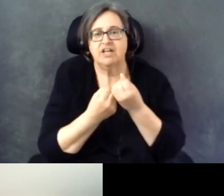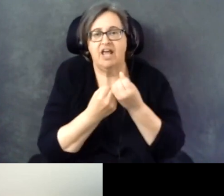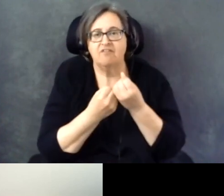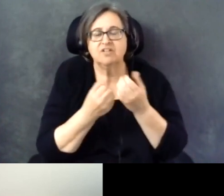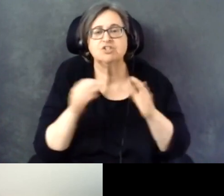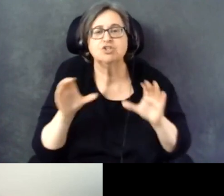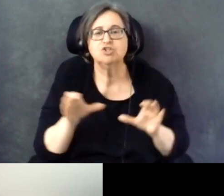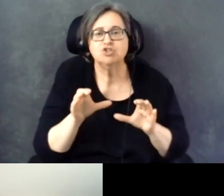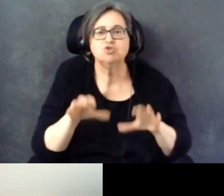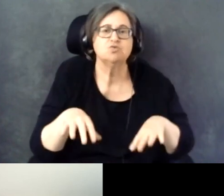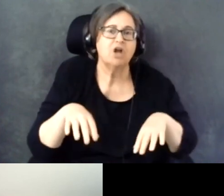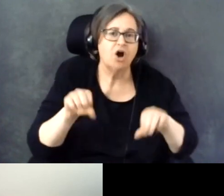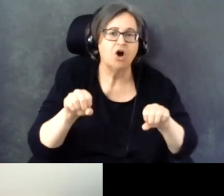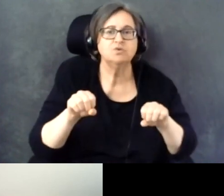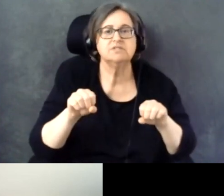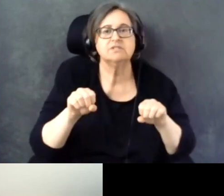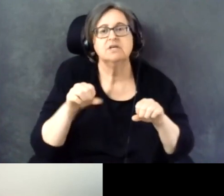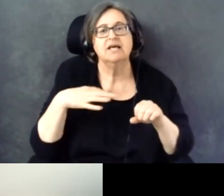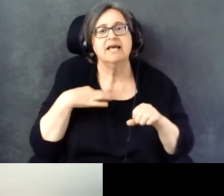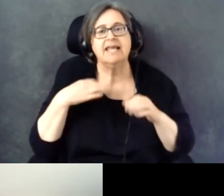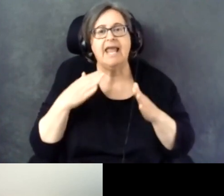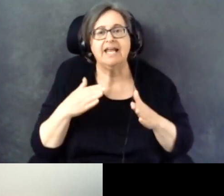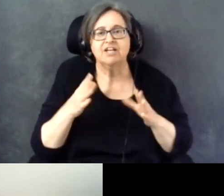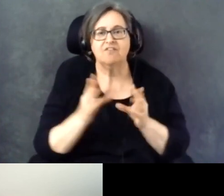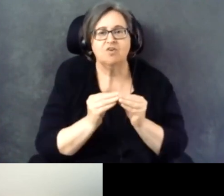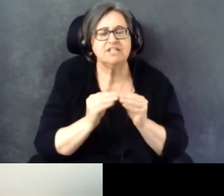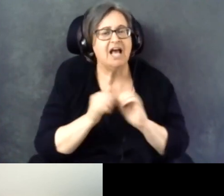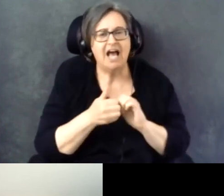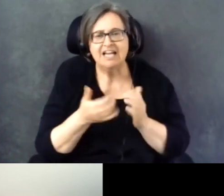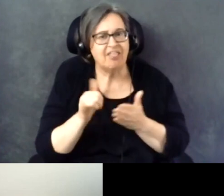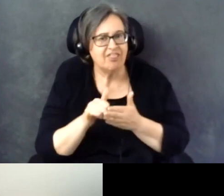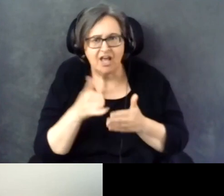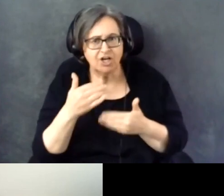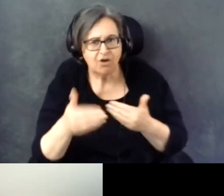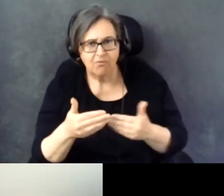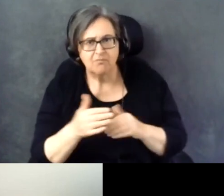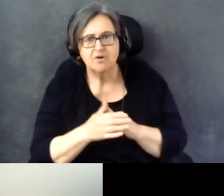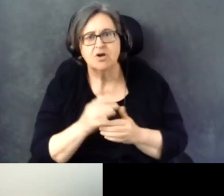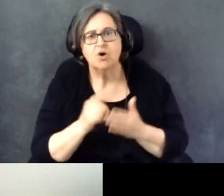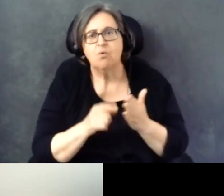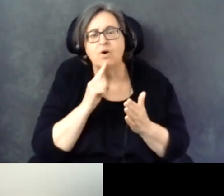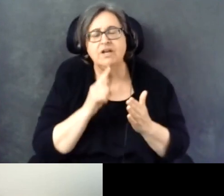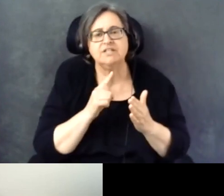And if you can talk little bit about how those inform and what the purpose of those was?